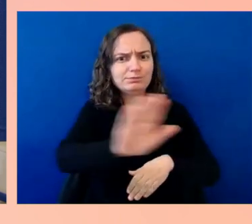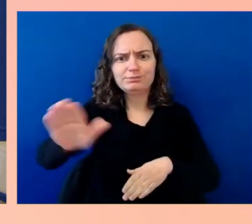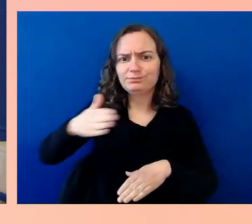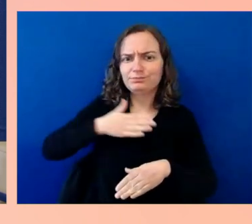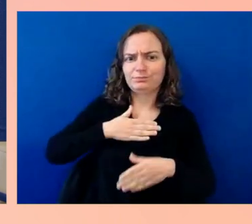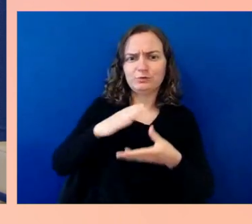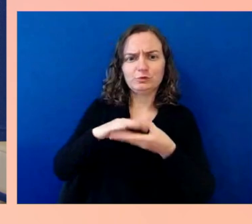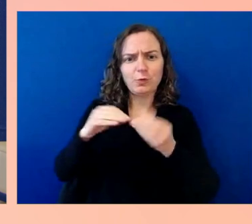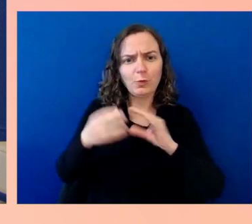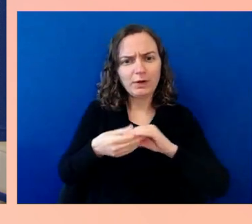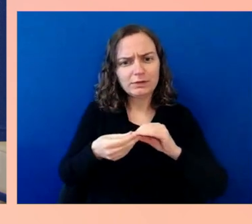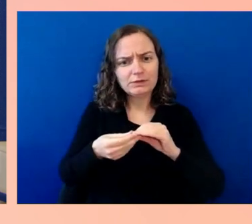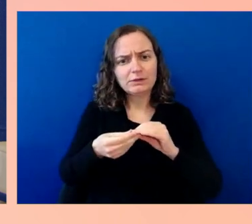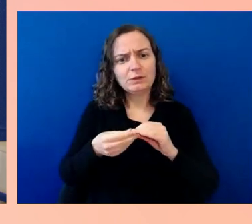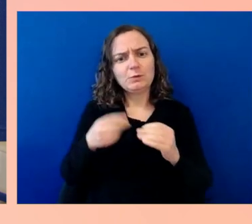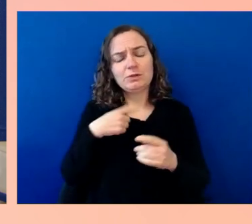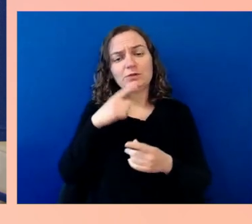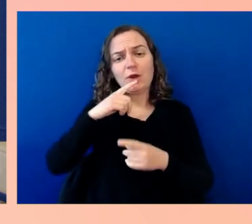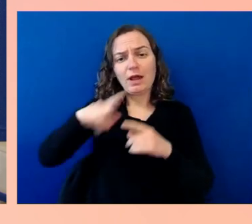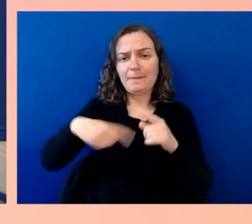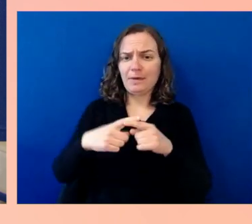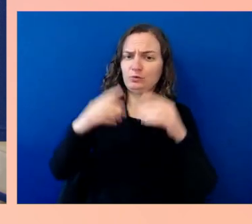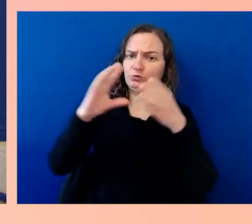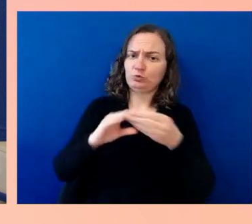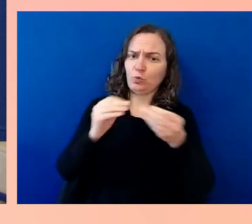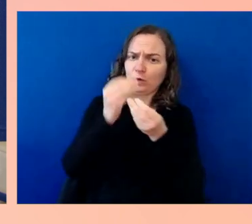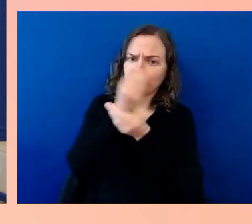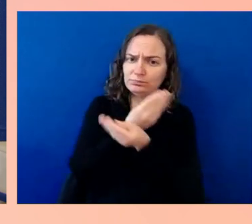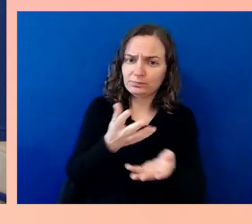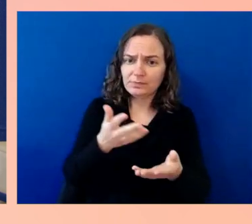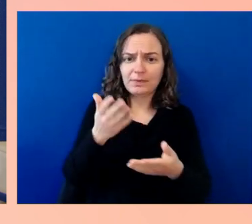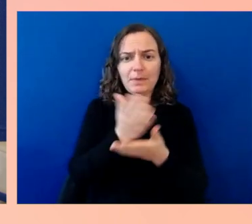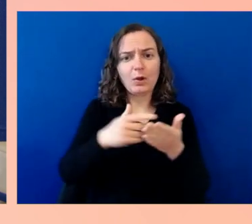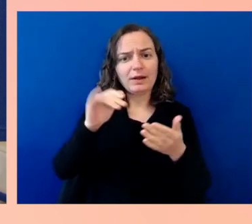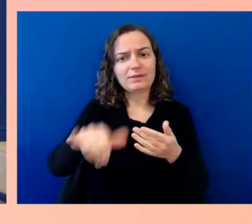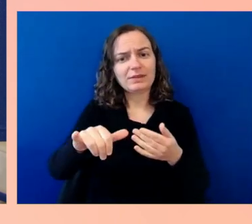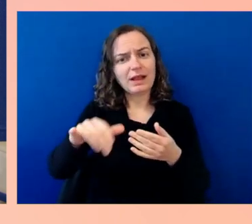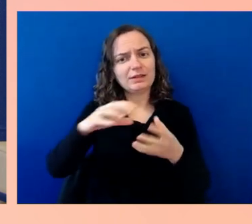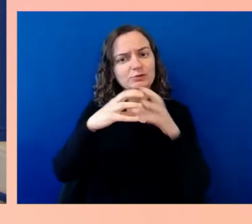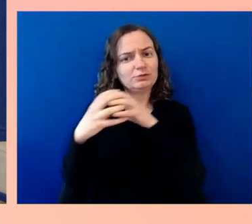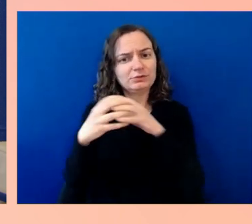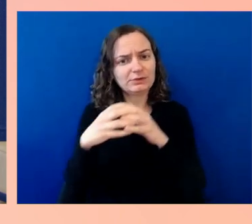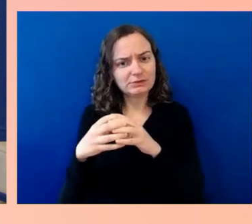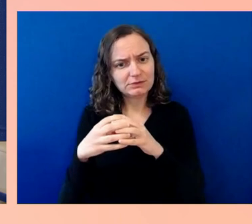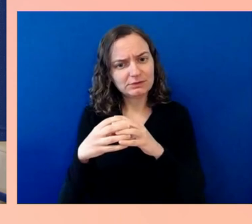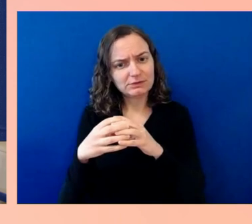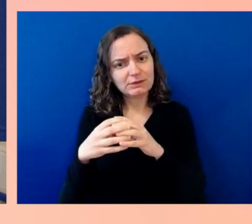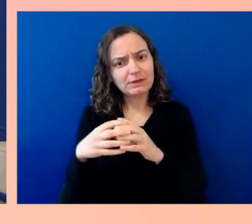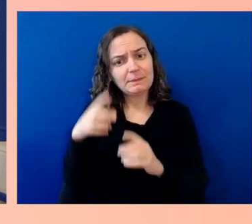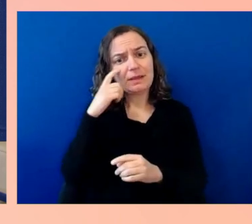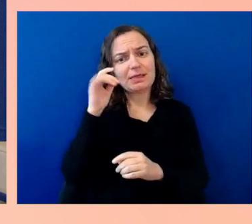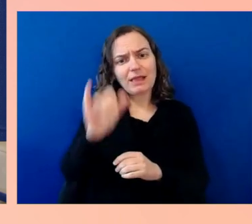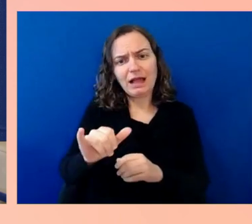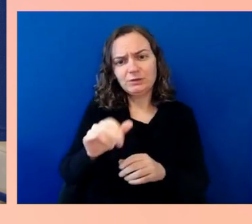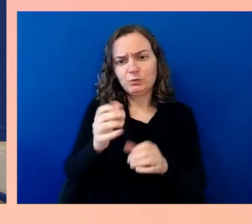that make us brilliant and unique. Those things that are part of the things that intersect